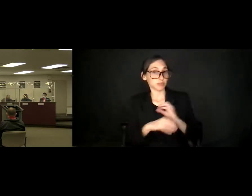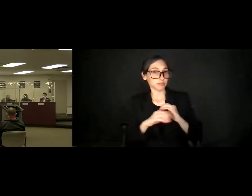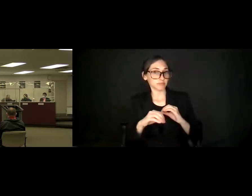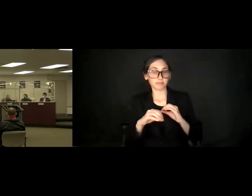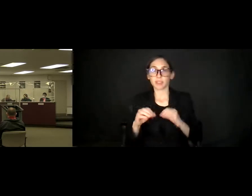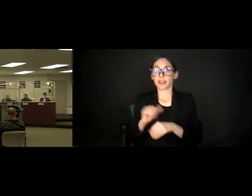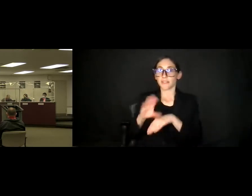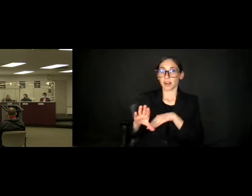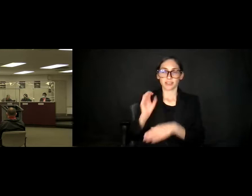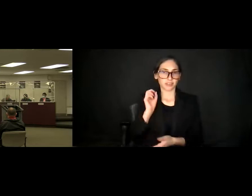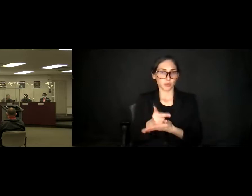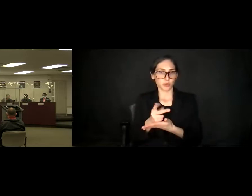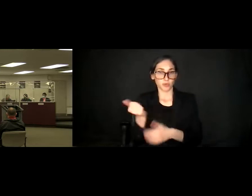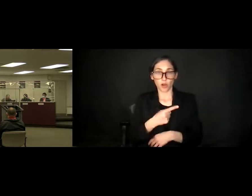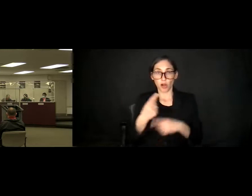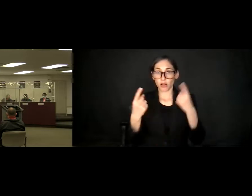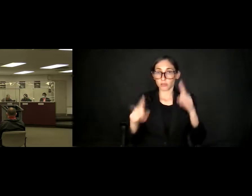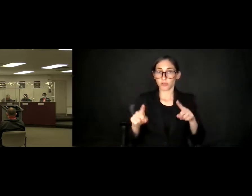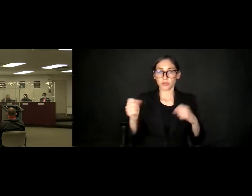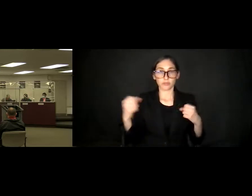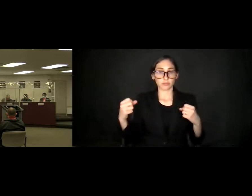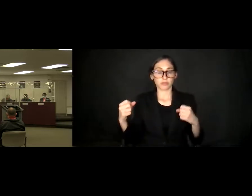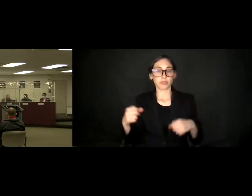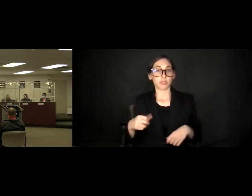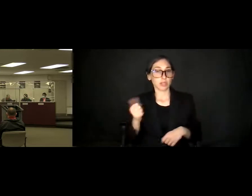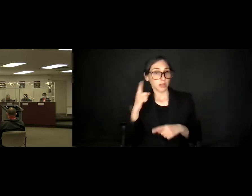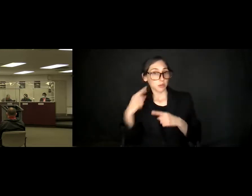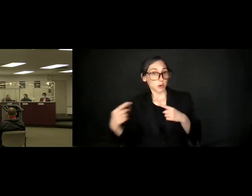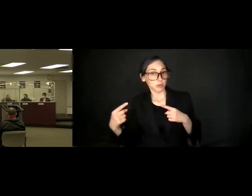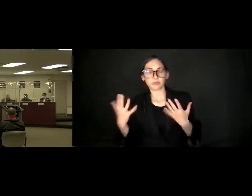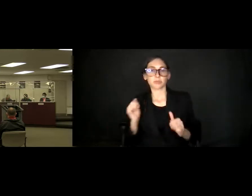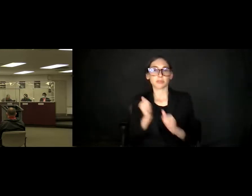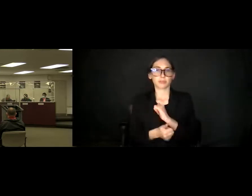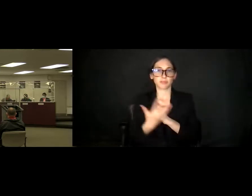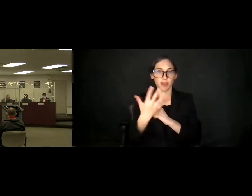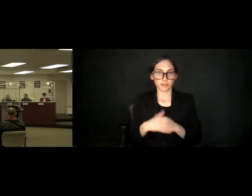in favor, please say aye. Aye. Opposed? Passes with five yes votes. Item 14.6